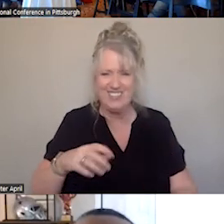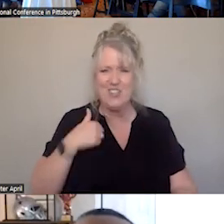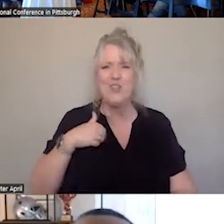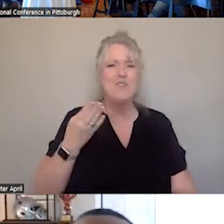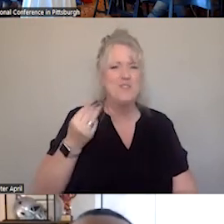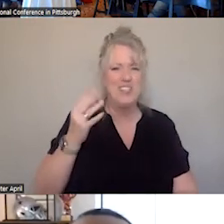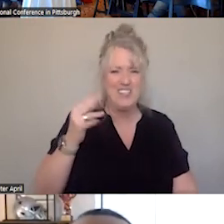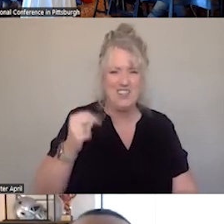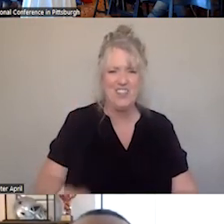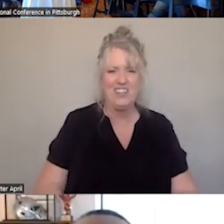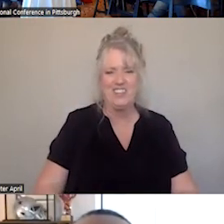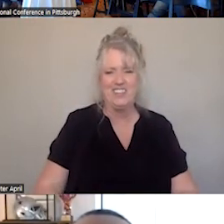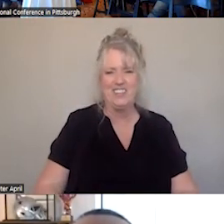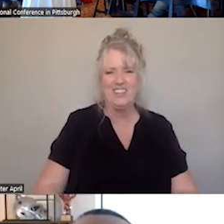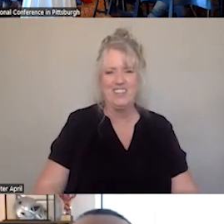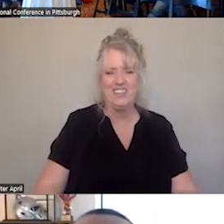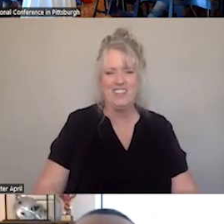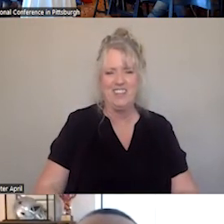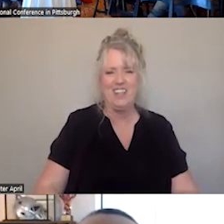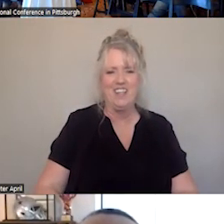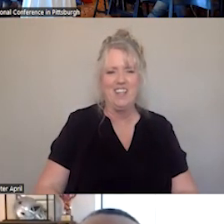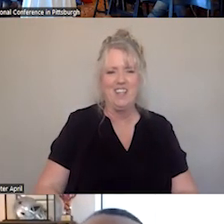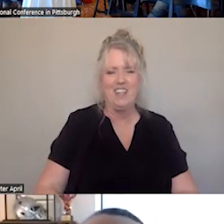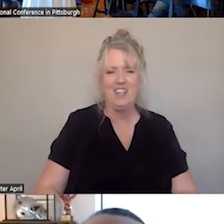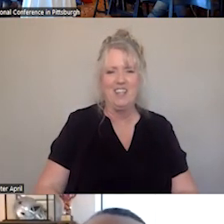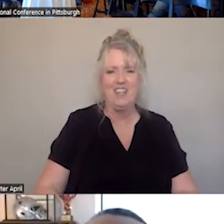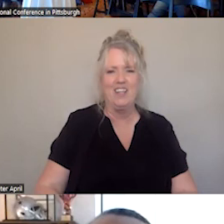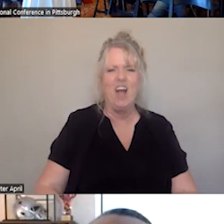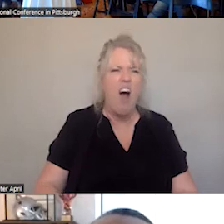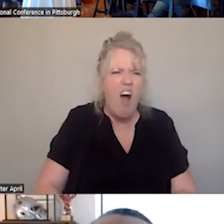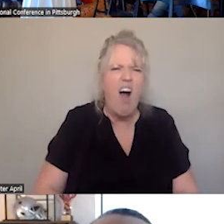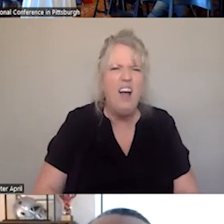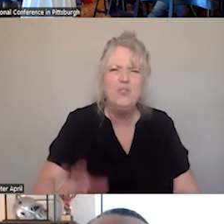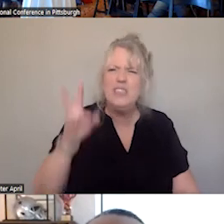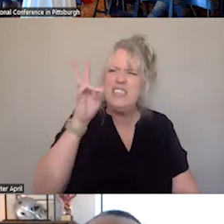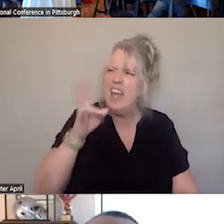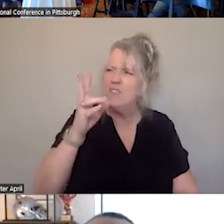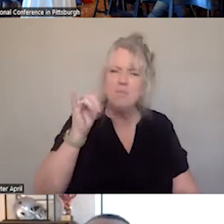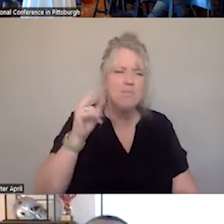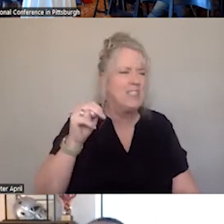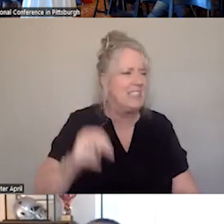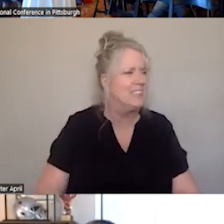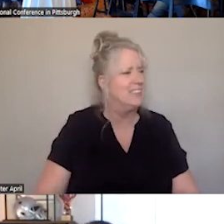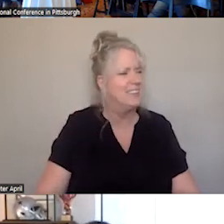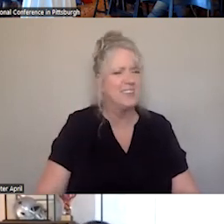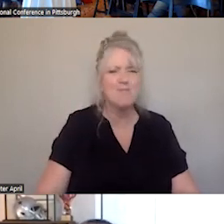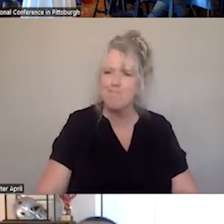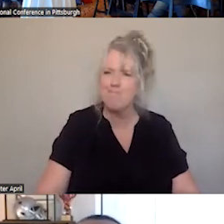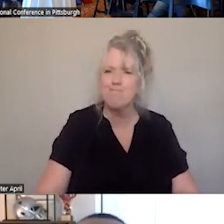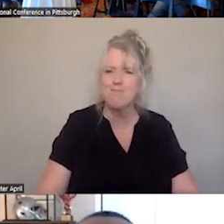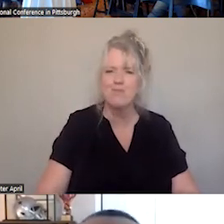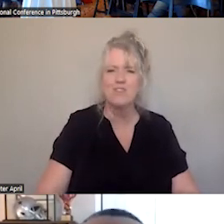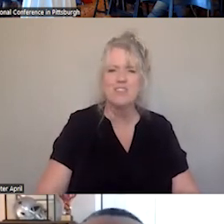OH, IT WAS 7 MINUTES. >> IS WAS A MULTIPLE OF 7. IT WAS A MULTIPLE OF 7.